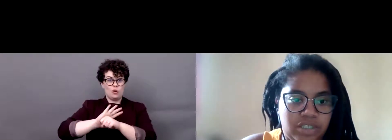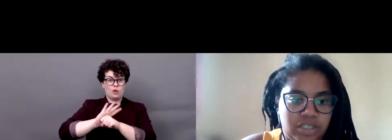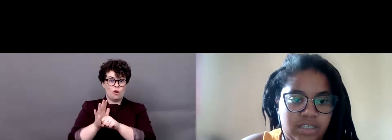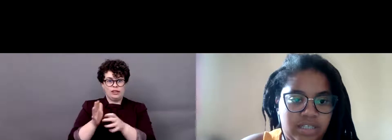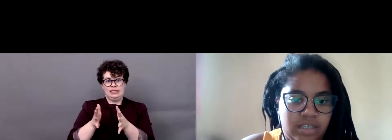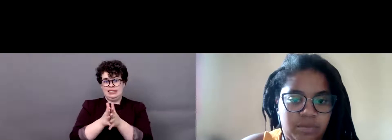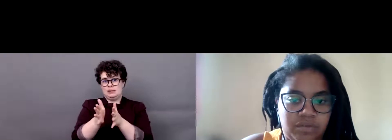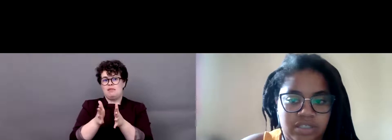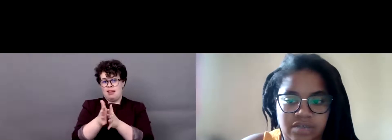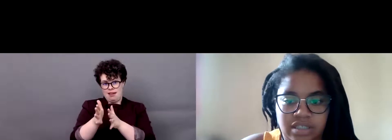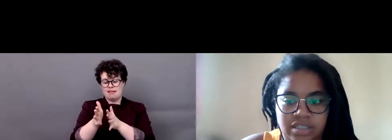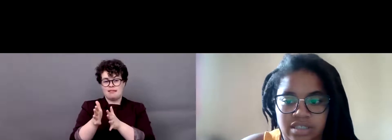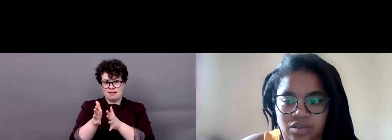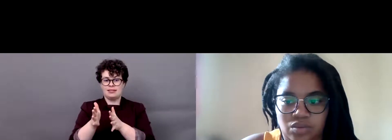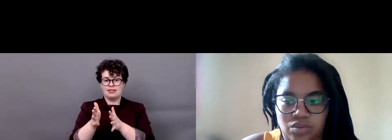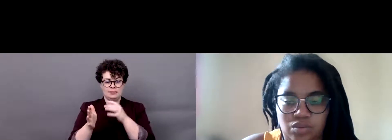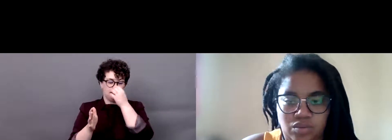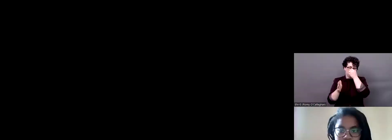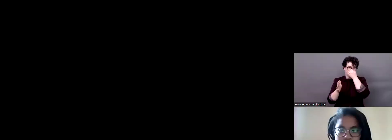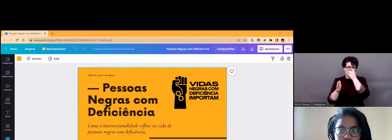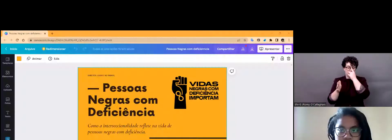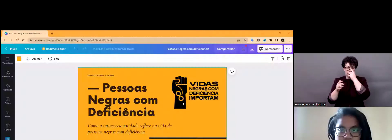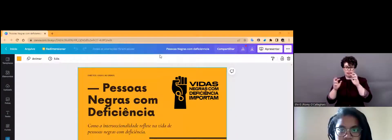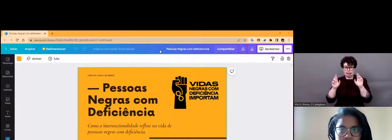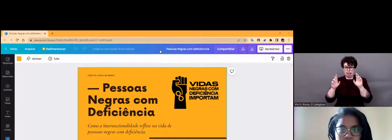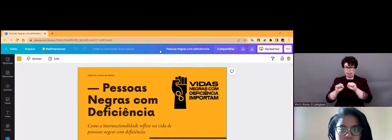I am going to try to open and share my screen with you. Let